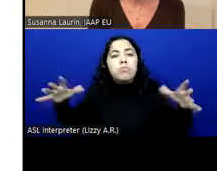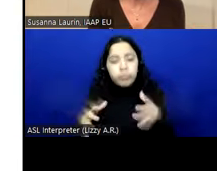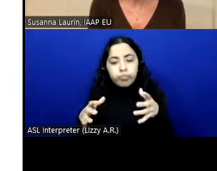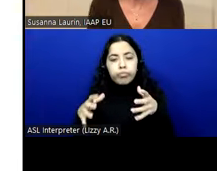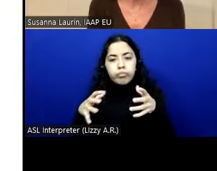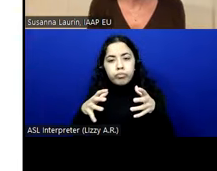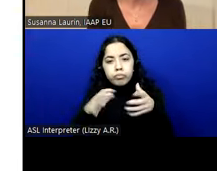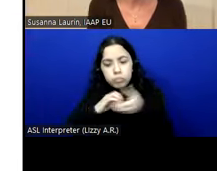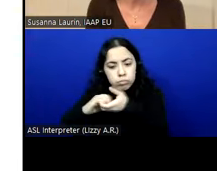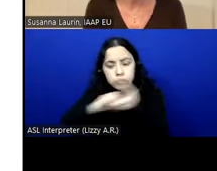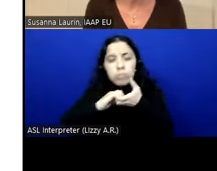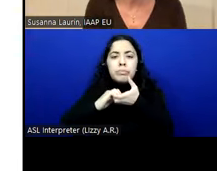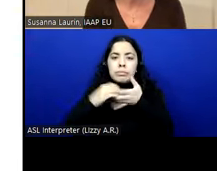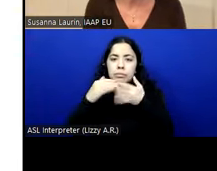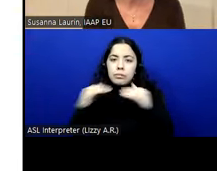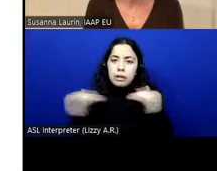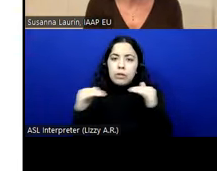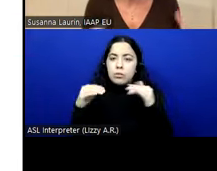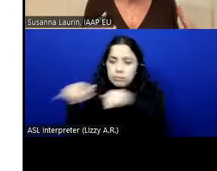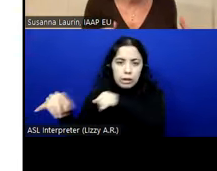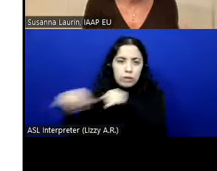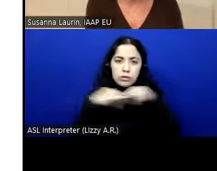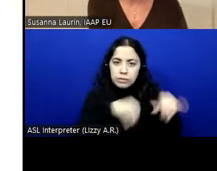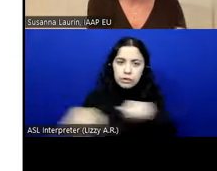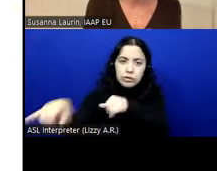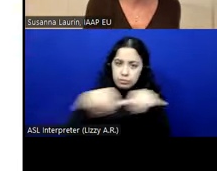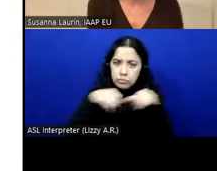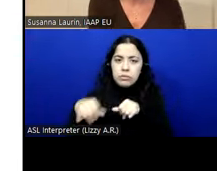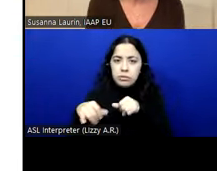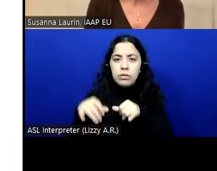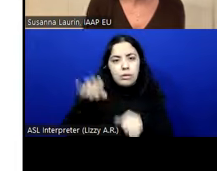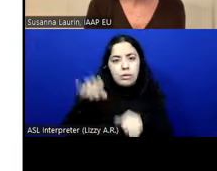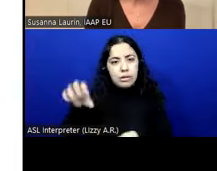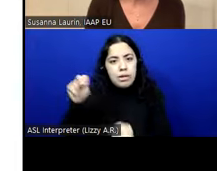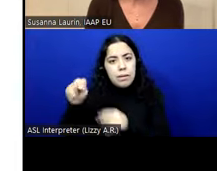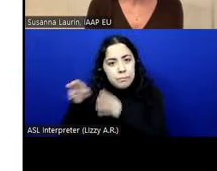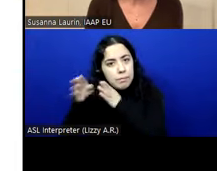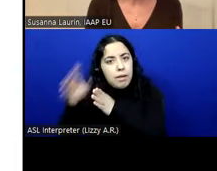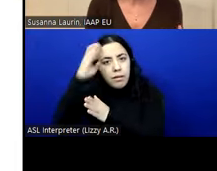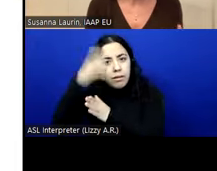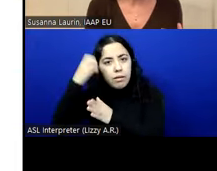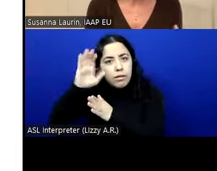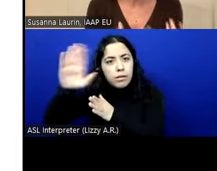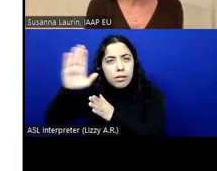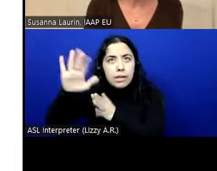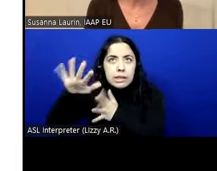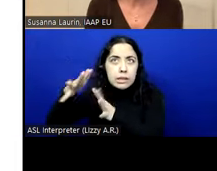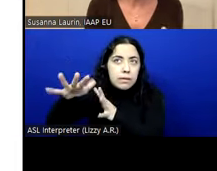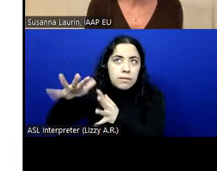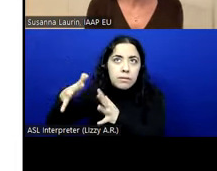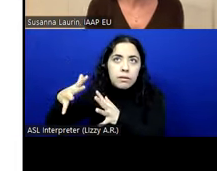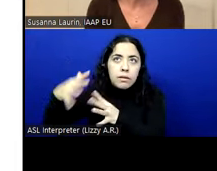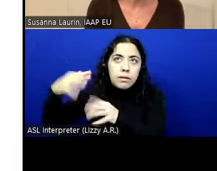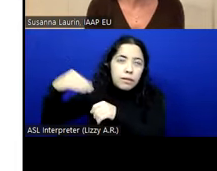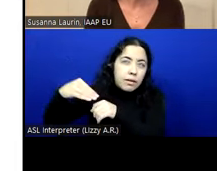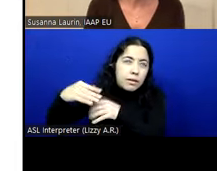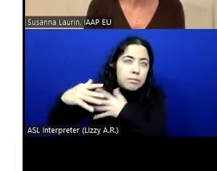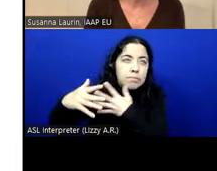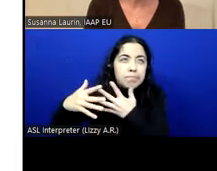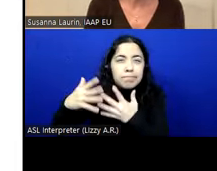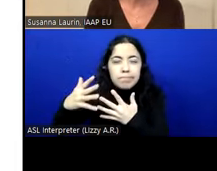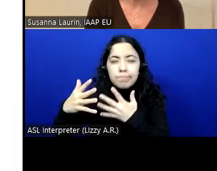standards on both sides. And the European path is kind of inferenced or run really by the European